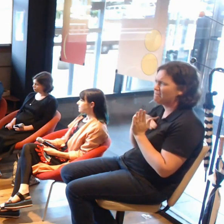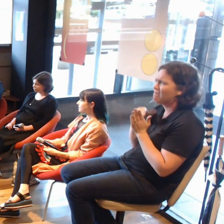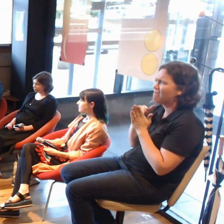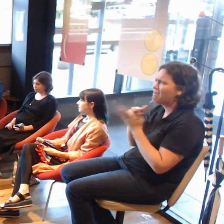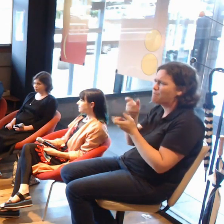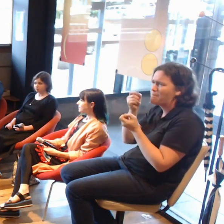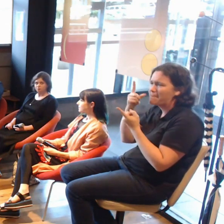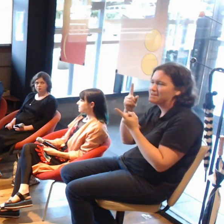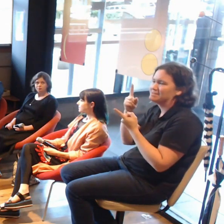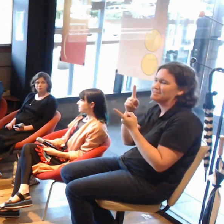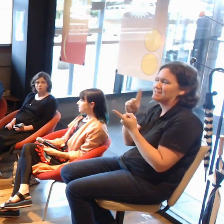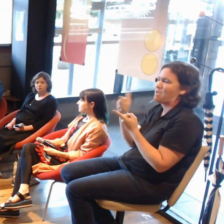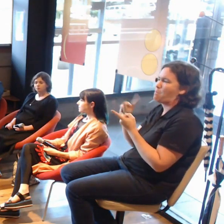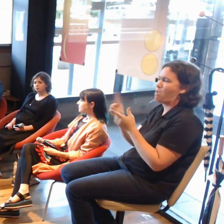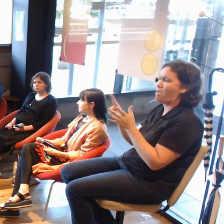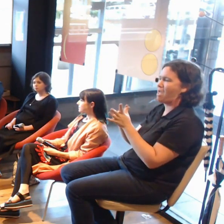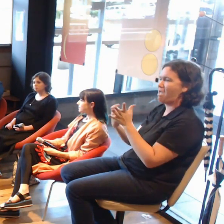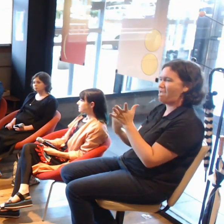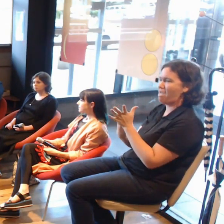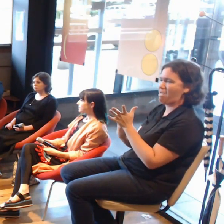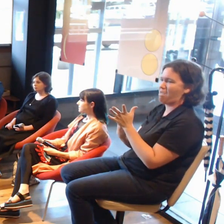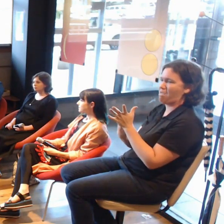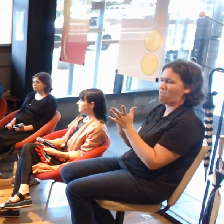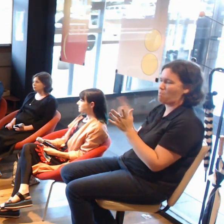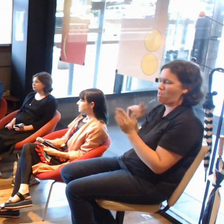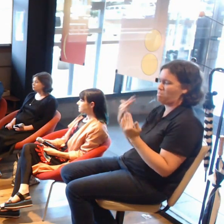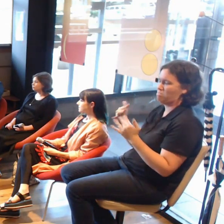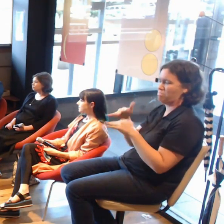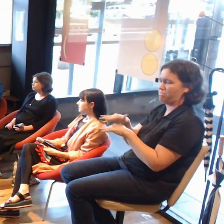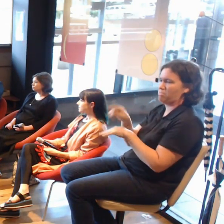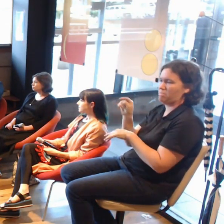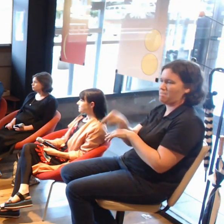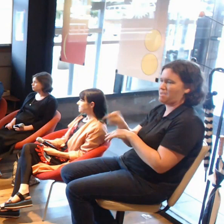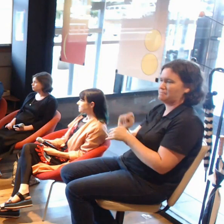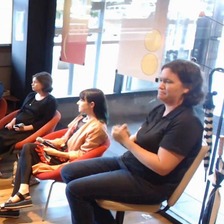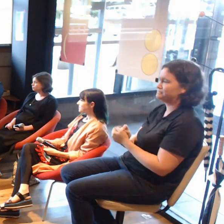what that might mean. Now I'll introduce our panellists.